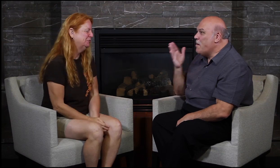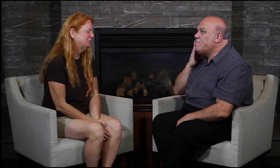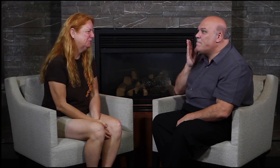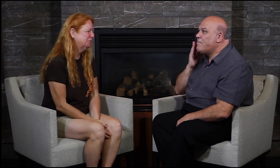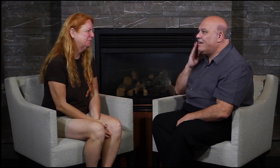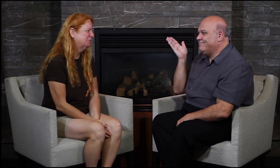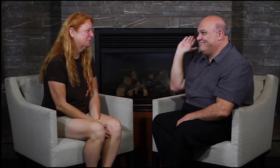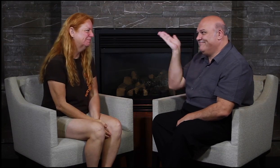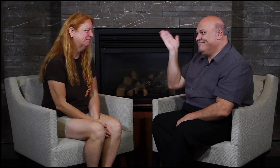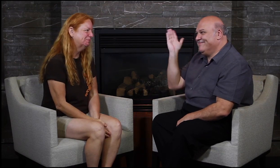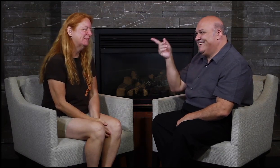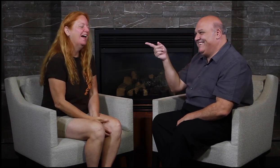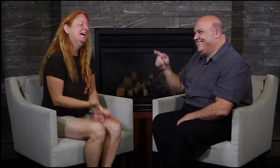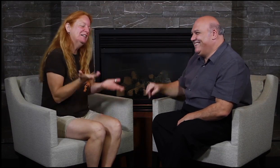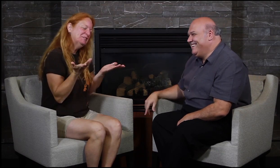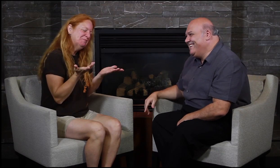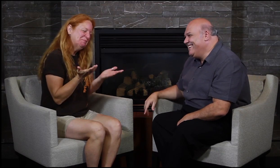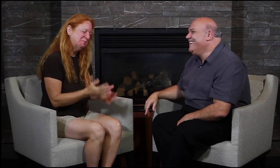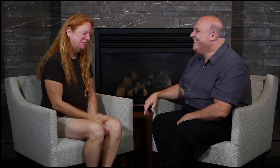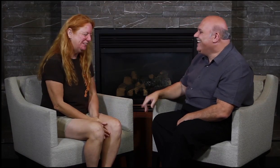Your mother was scared? Yes.